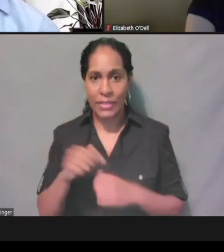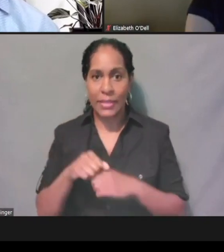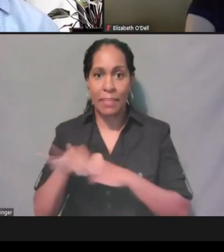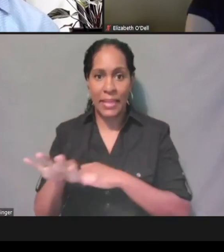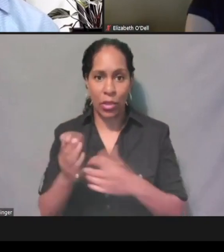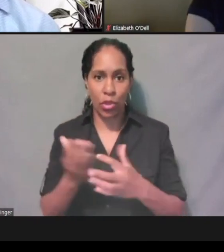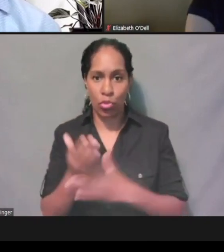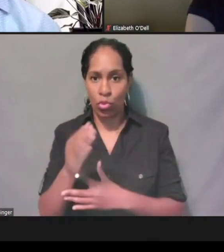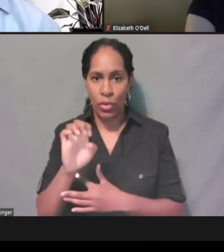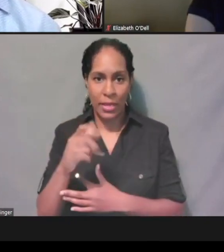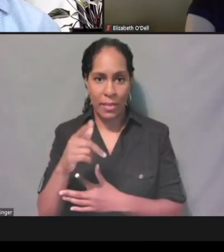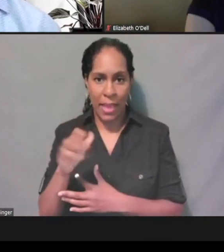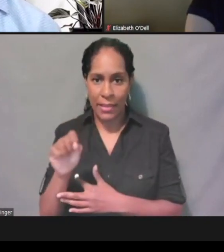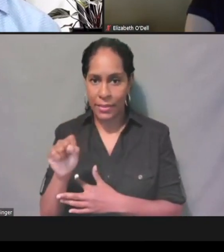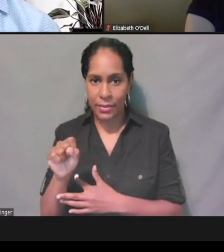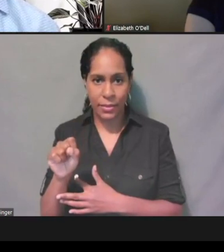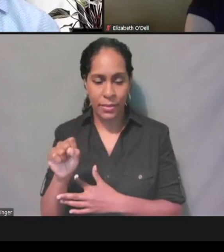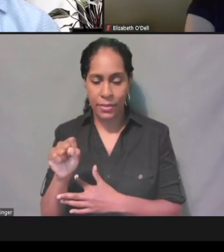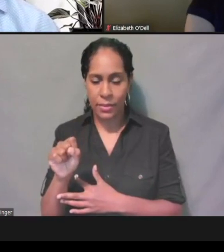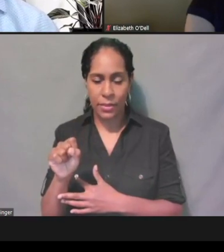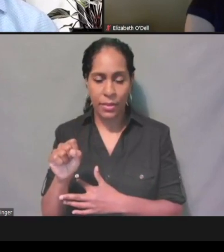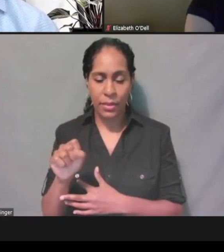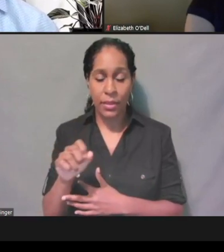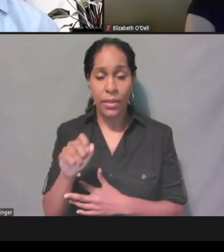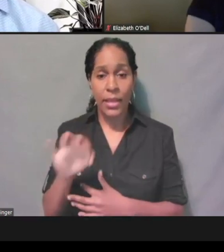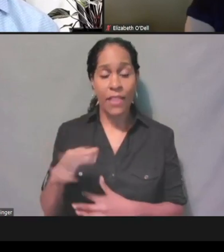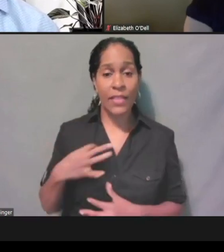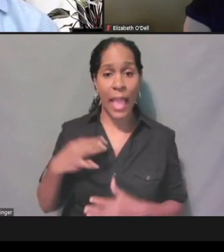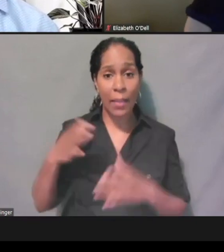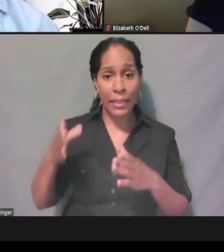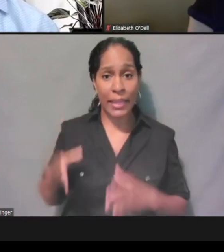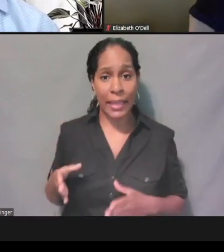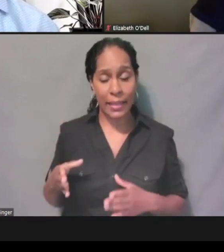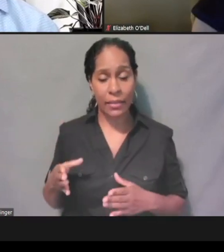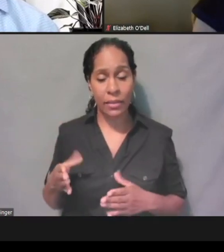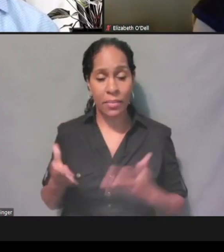If an applicant were to contact the enrollment broker